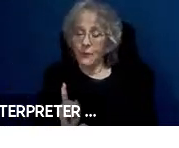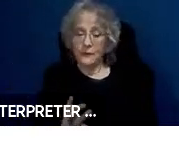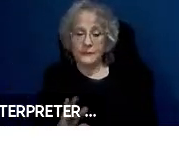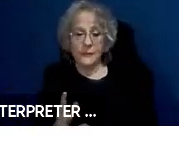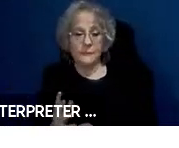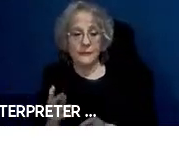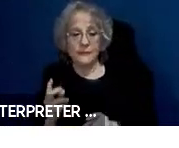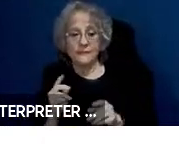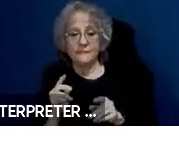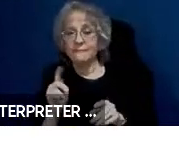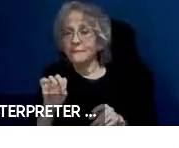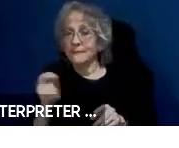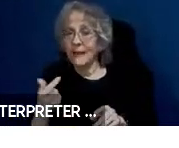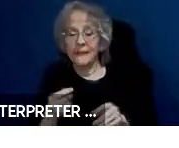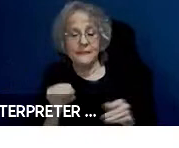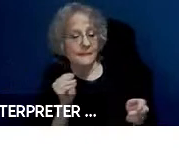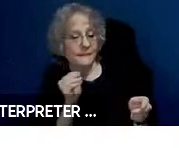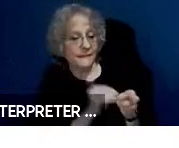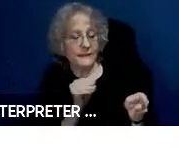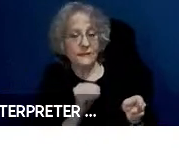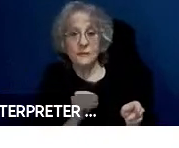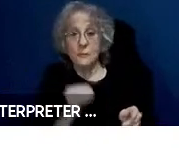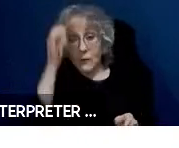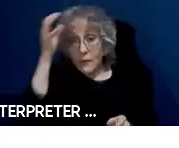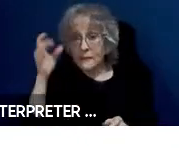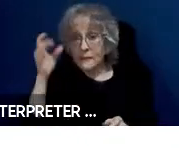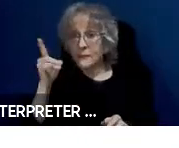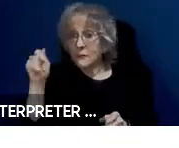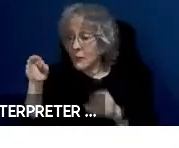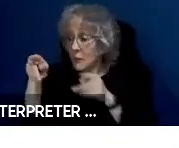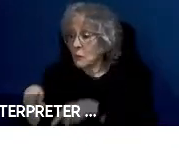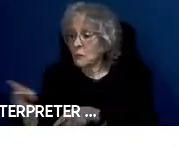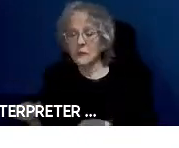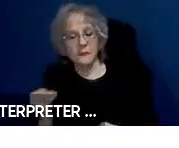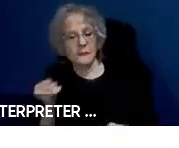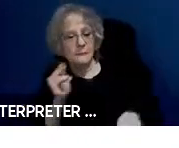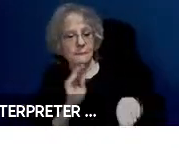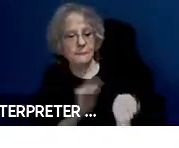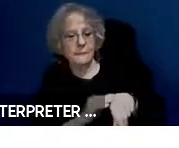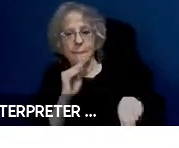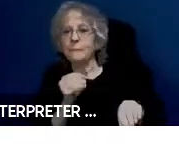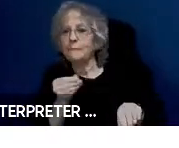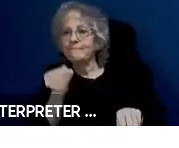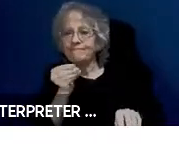with a cognitive disability could get in and just tap a tag for, and they would have different tags